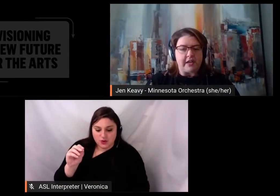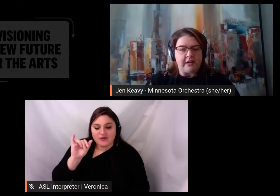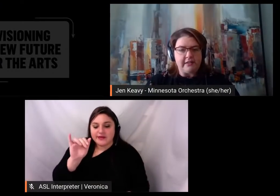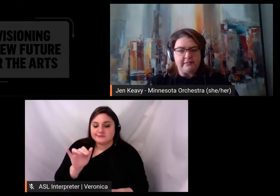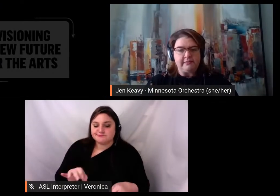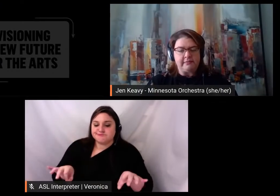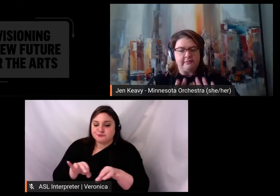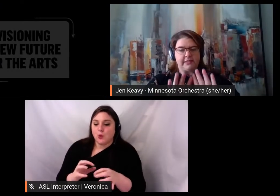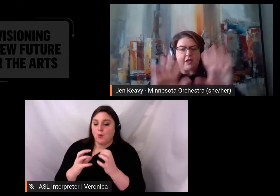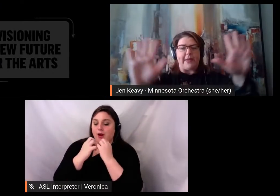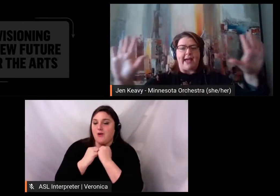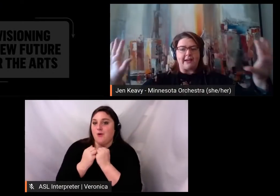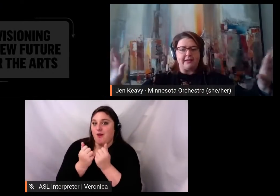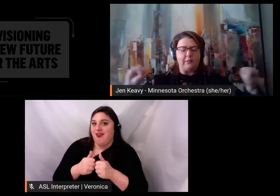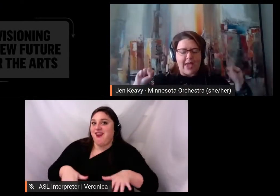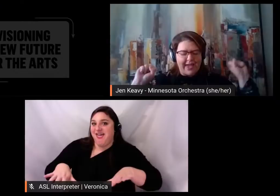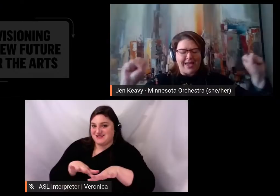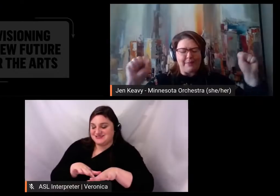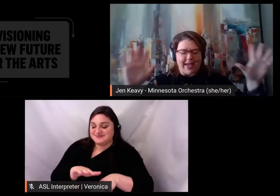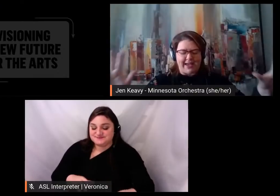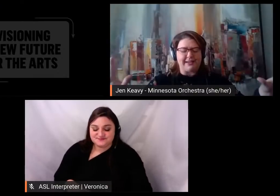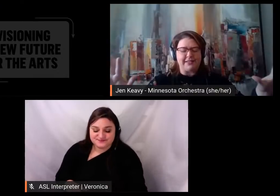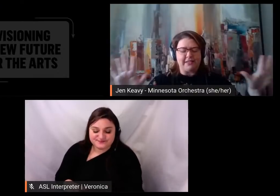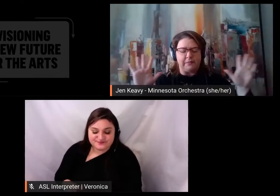So to start? Let's go back. Way back!